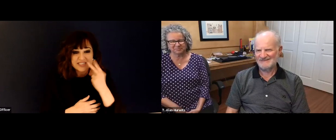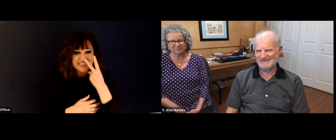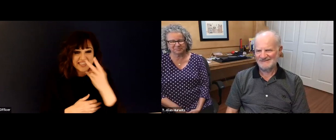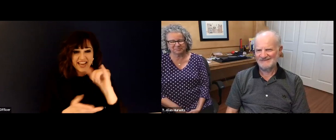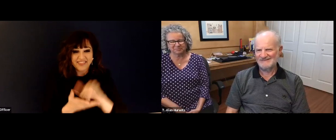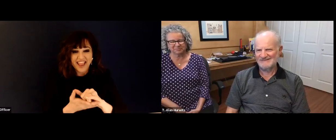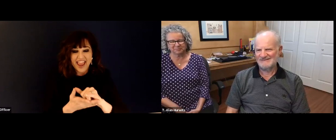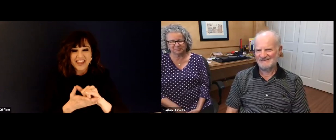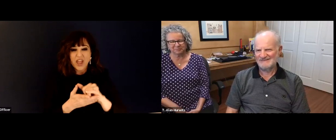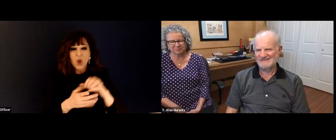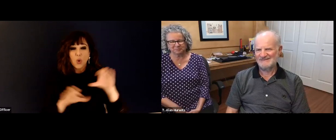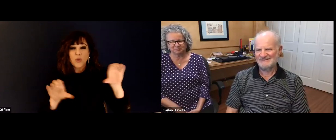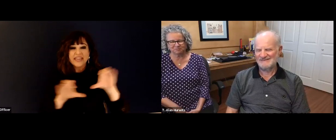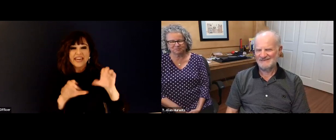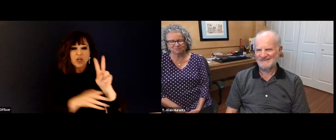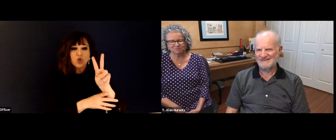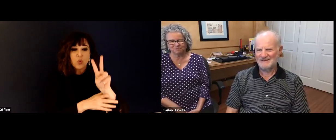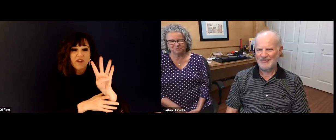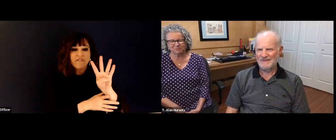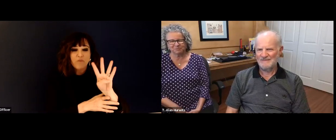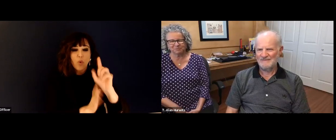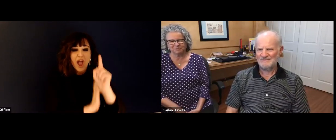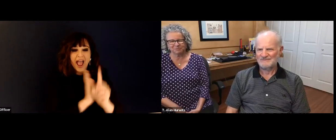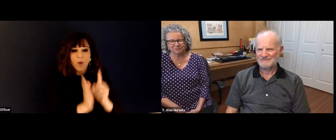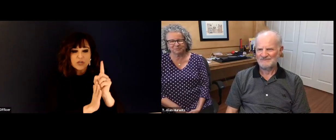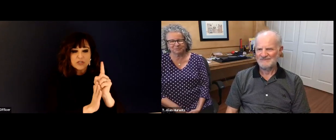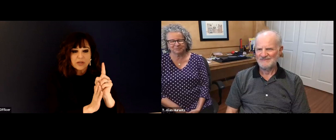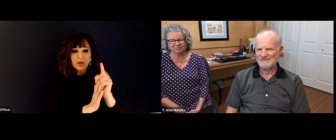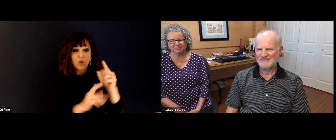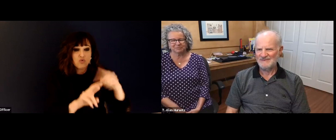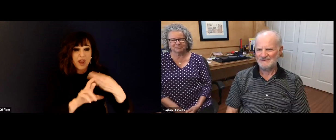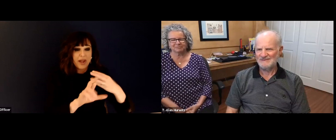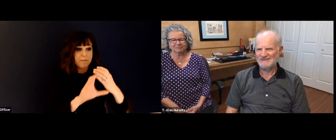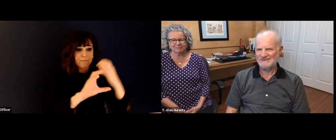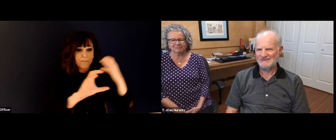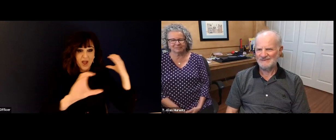University, and to join in on that March. And so it was just